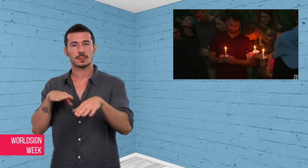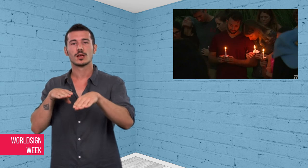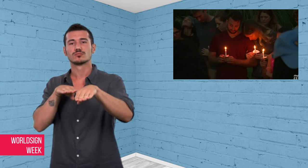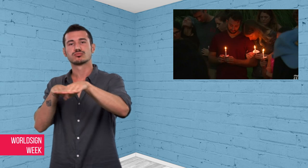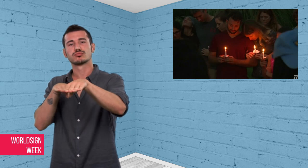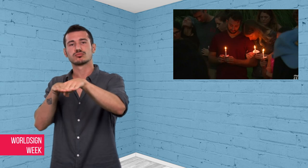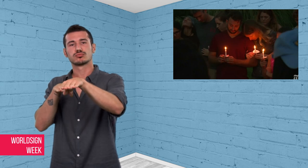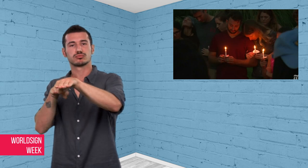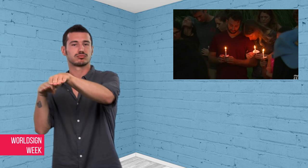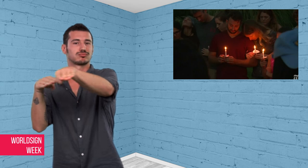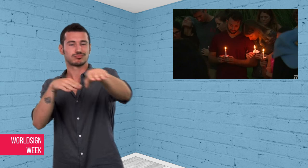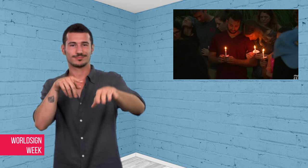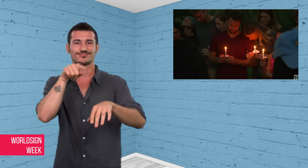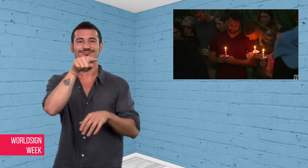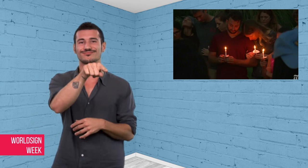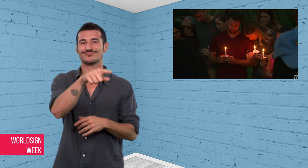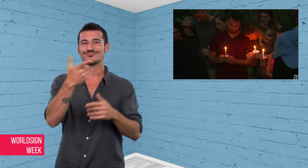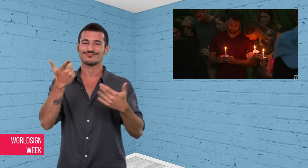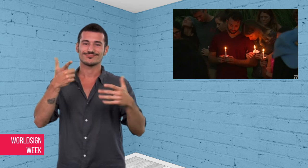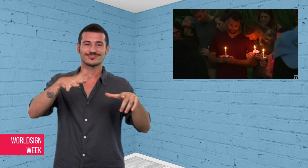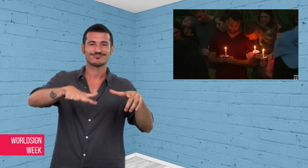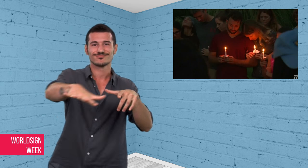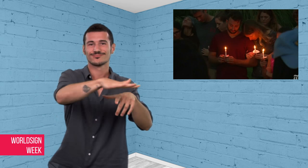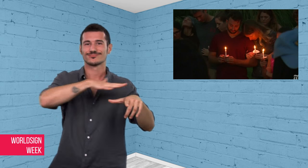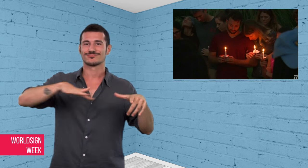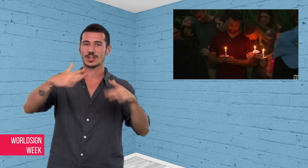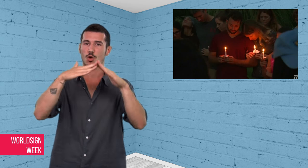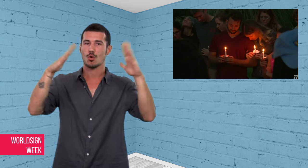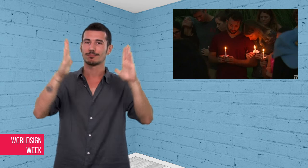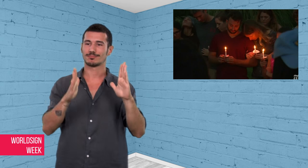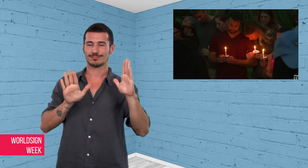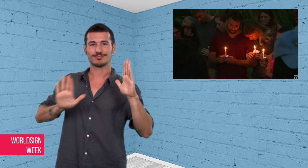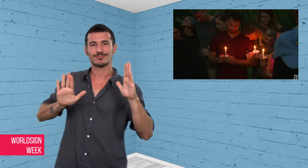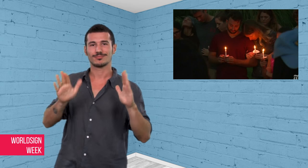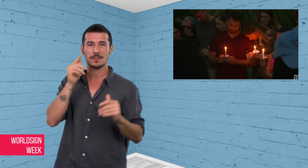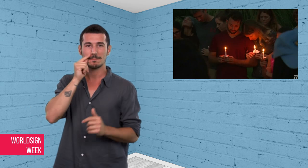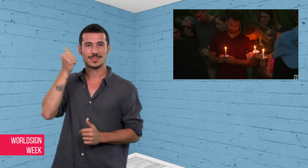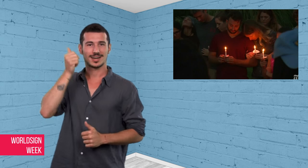When Harris arrived in his home neighbourhood, he